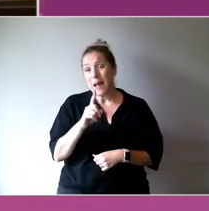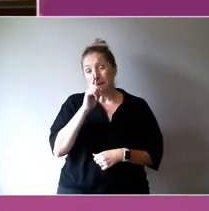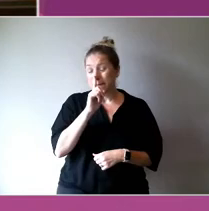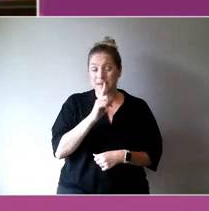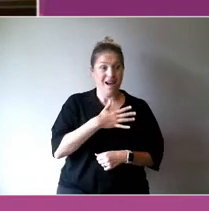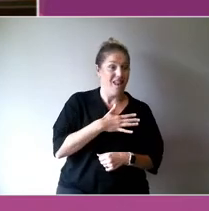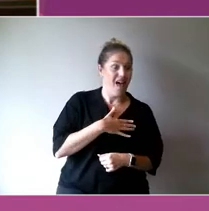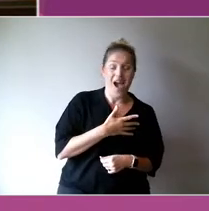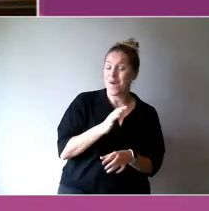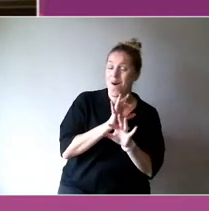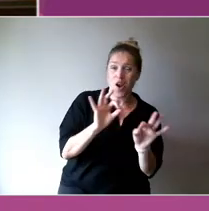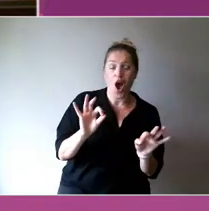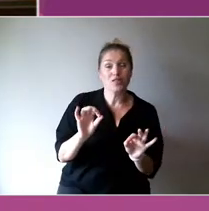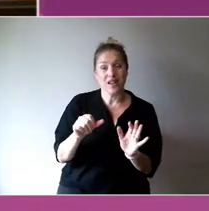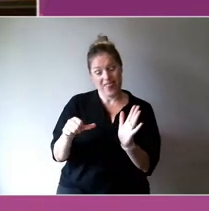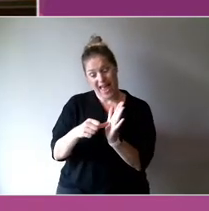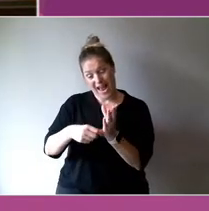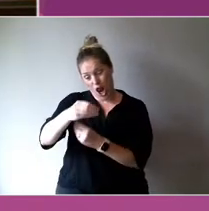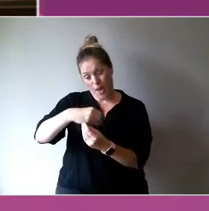We see it in some contexts.